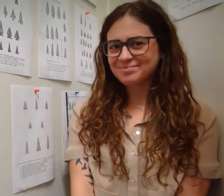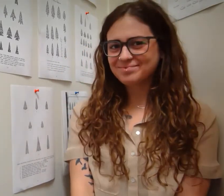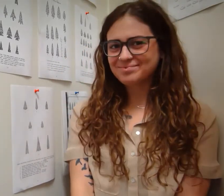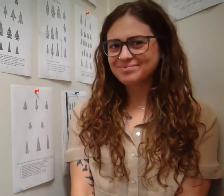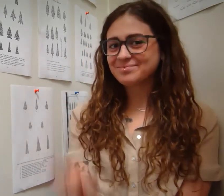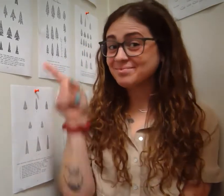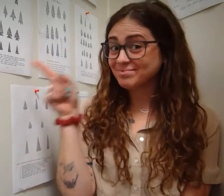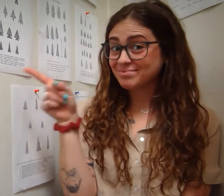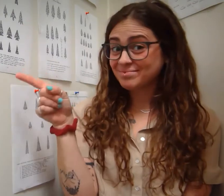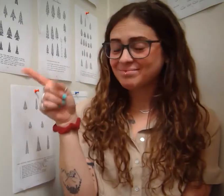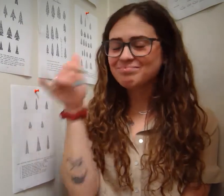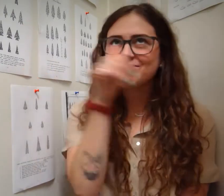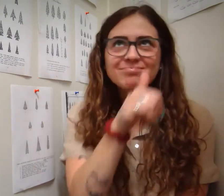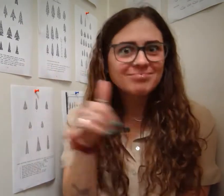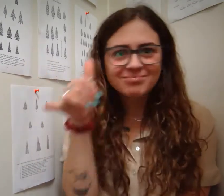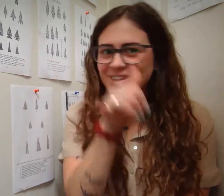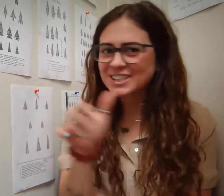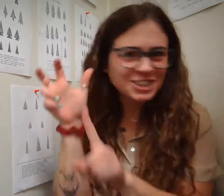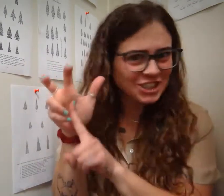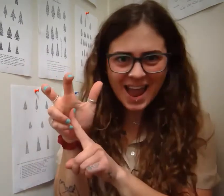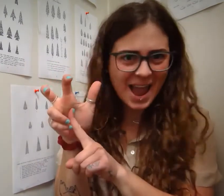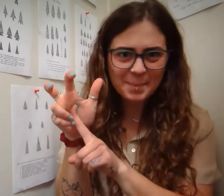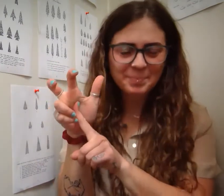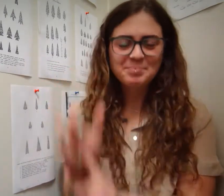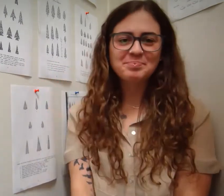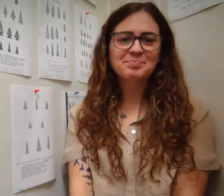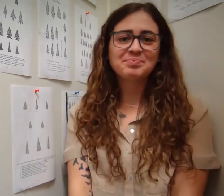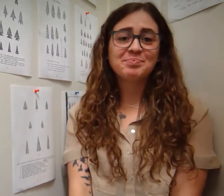And she is a champ (she has an incredible career)!